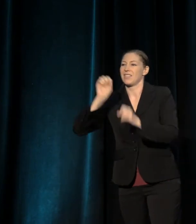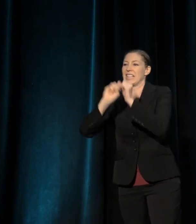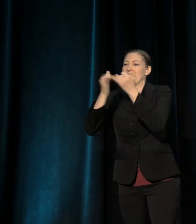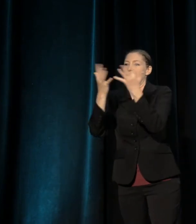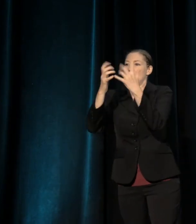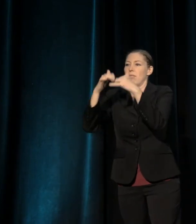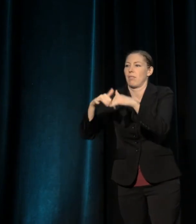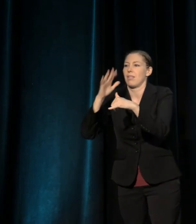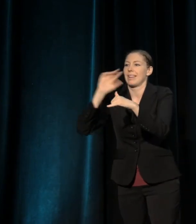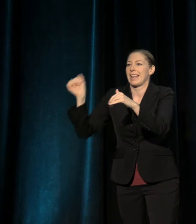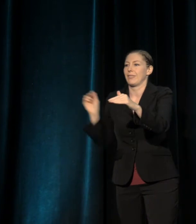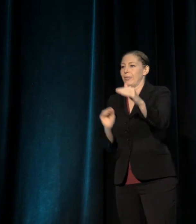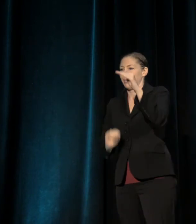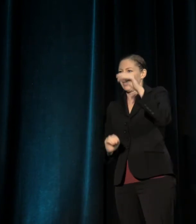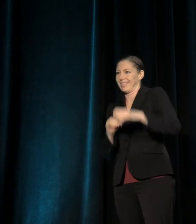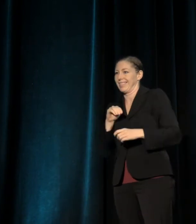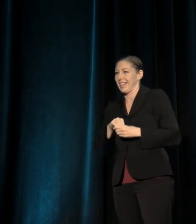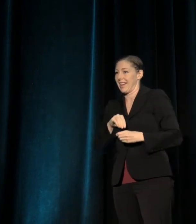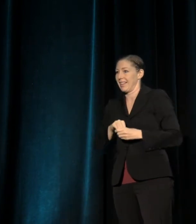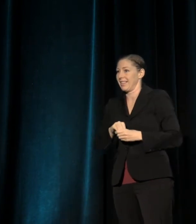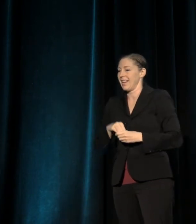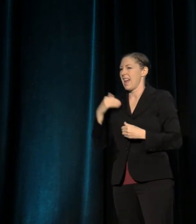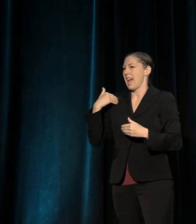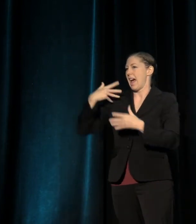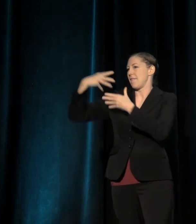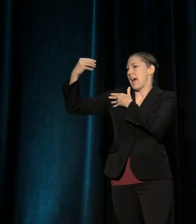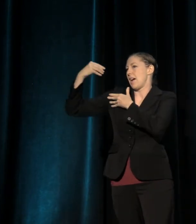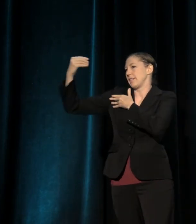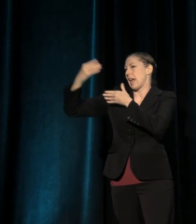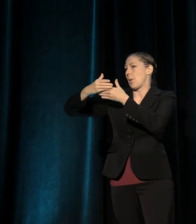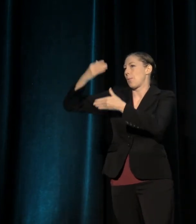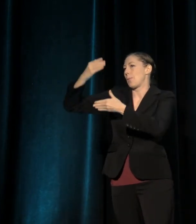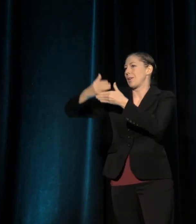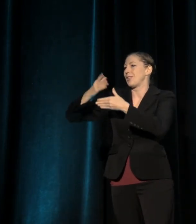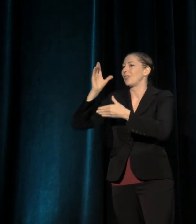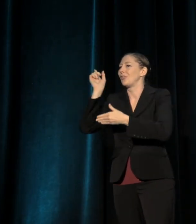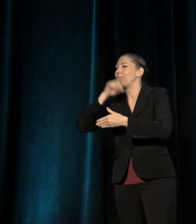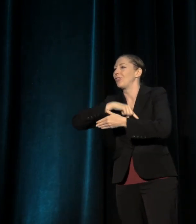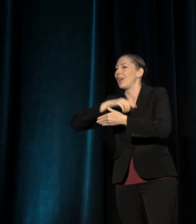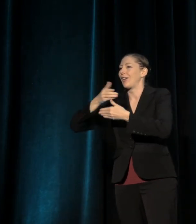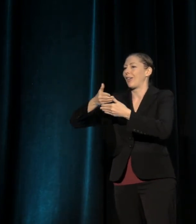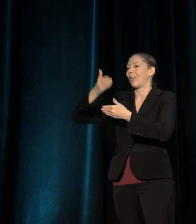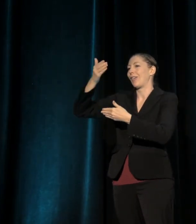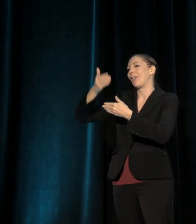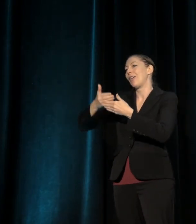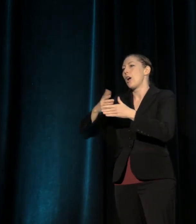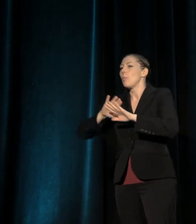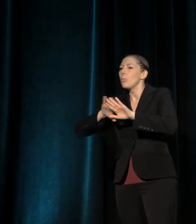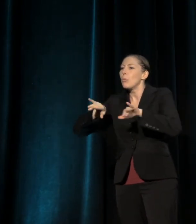and it's complete with simulated exterior windows, with pools, with climbing walls,